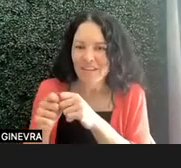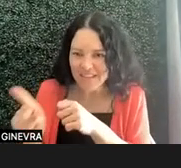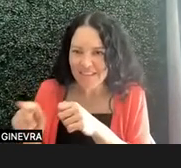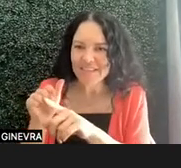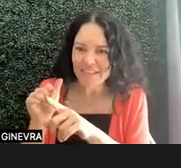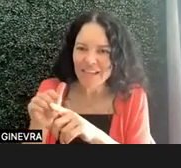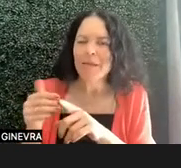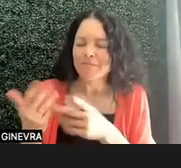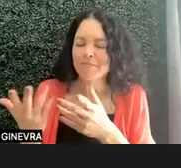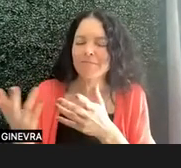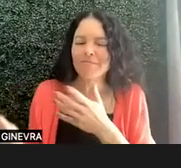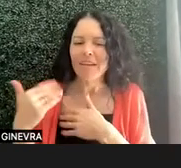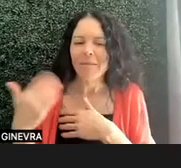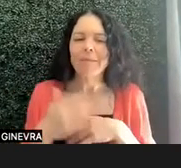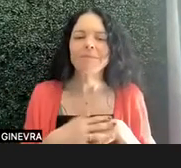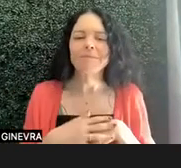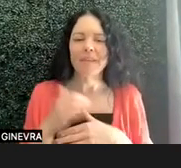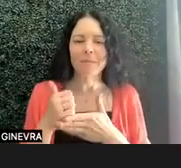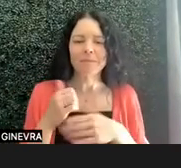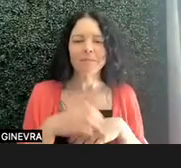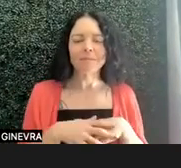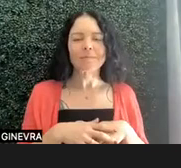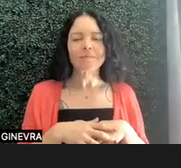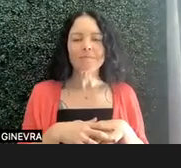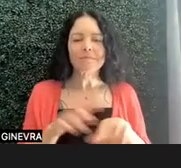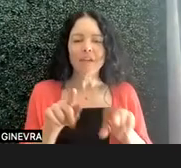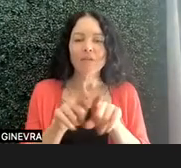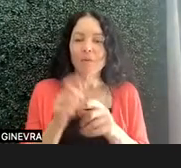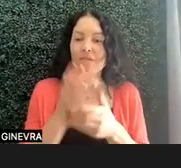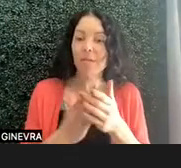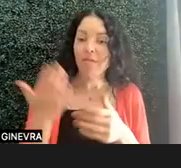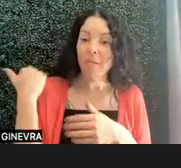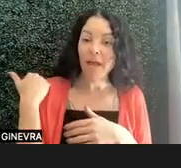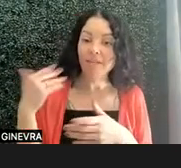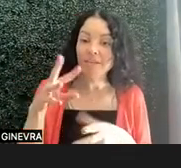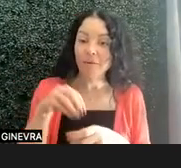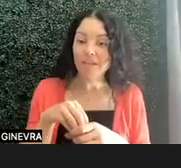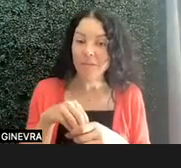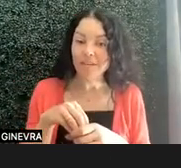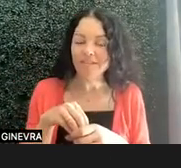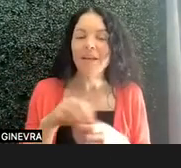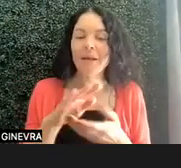We also used some of our past participants, as youth leads, which is so impactful.